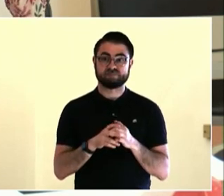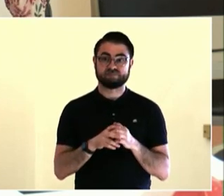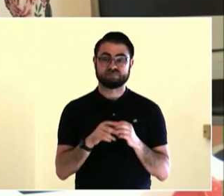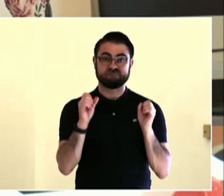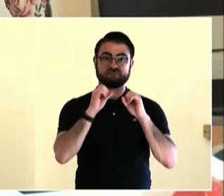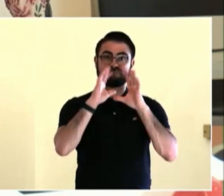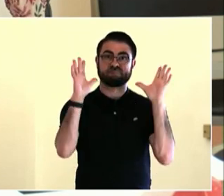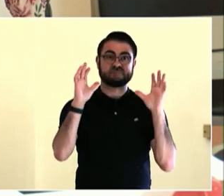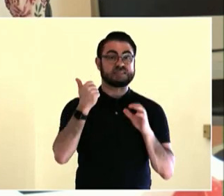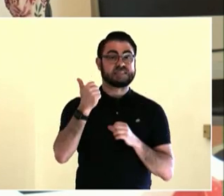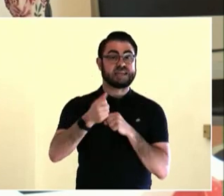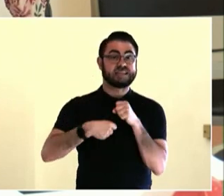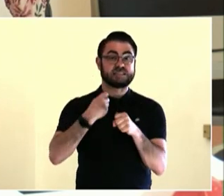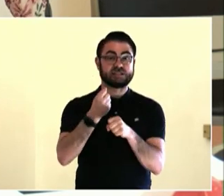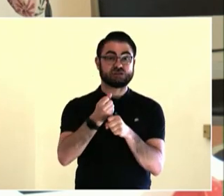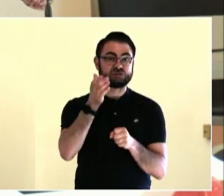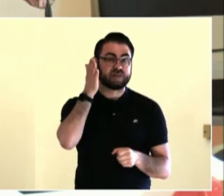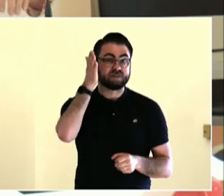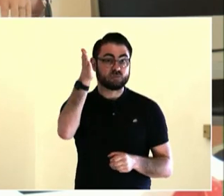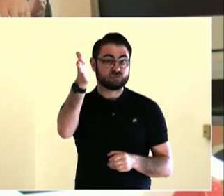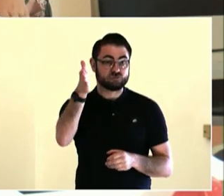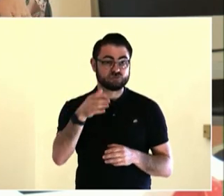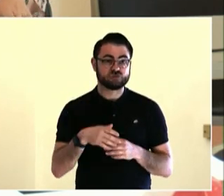And how will our bodies be